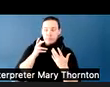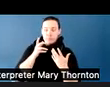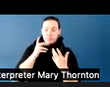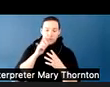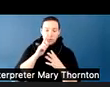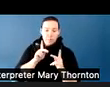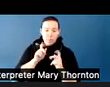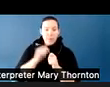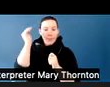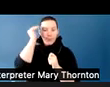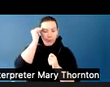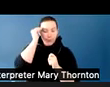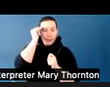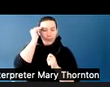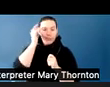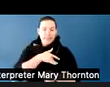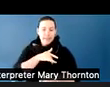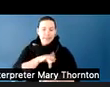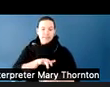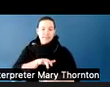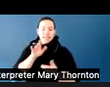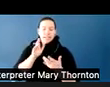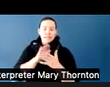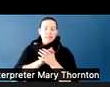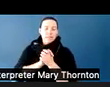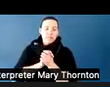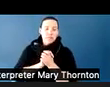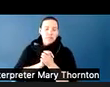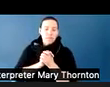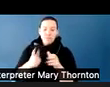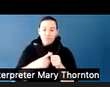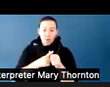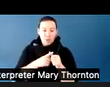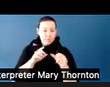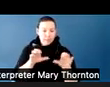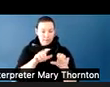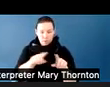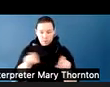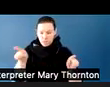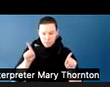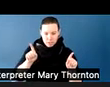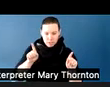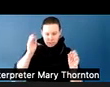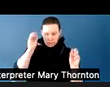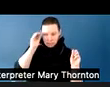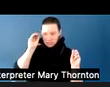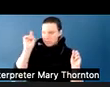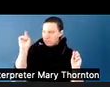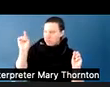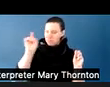is this a sensory experience? Let me take inventory of this environment and see, is there something that's different?